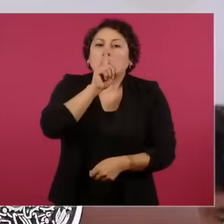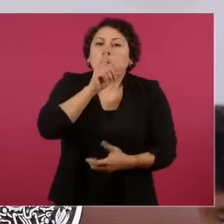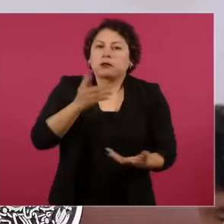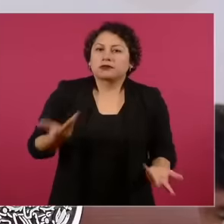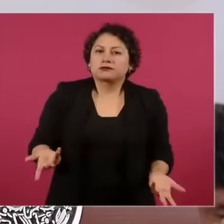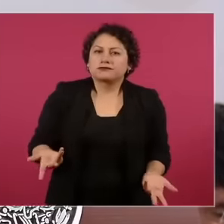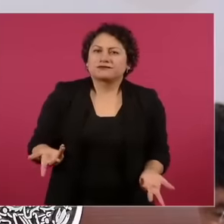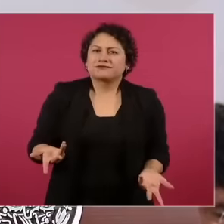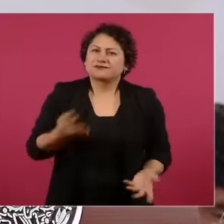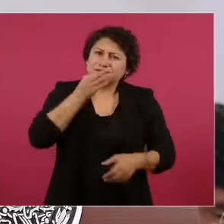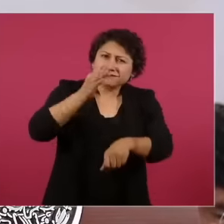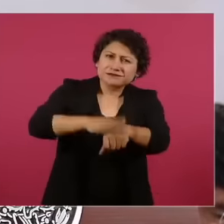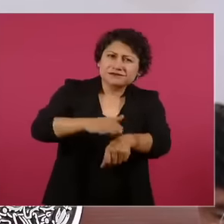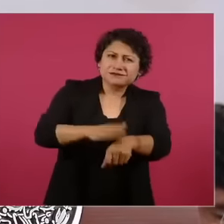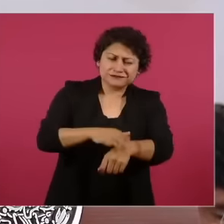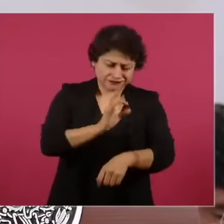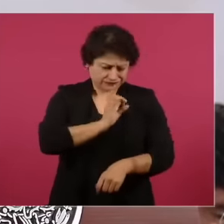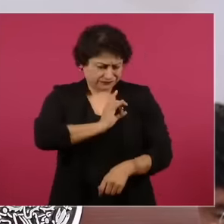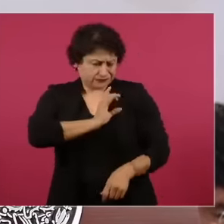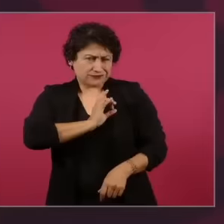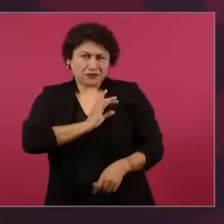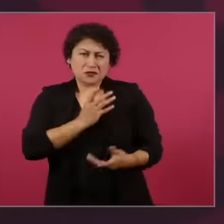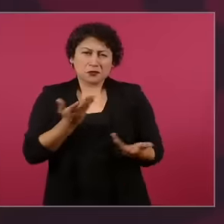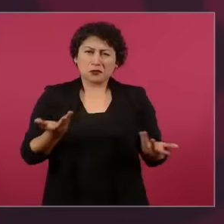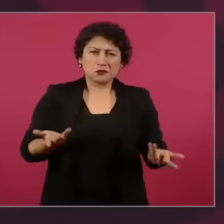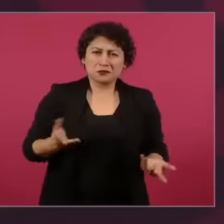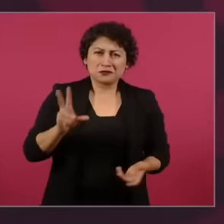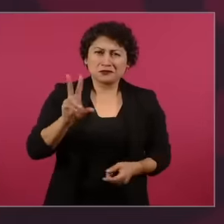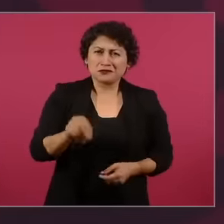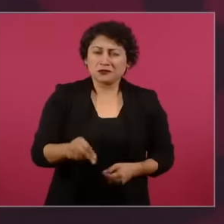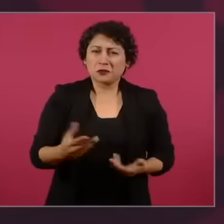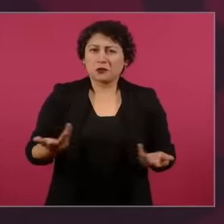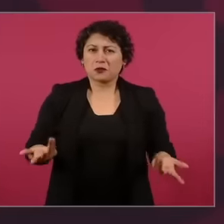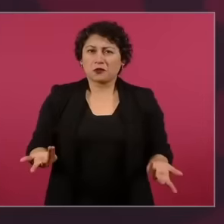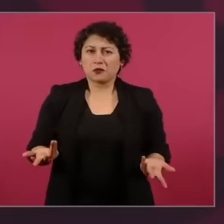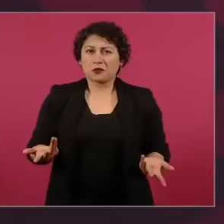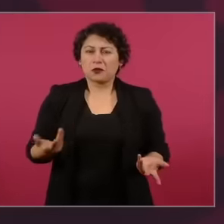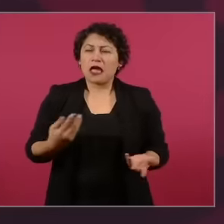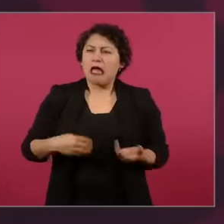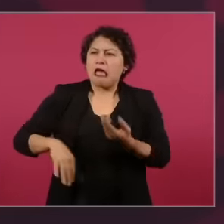be afraid of him I should have said fear of criticism that's why I welcomed